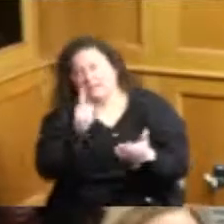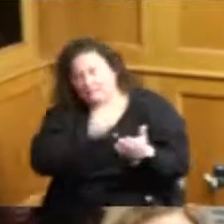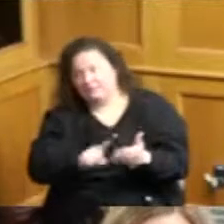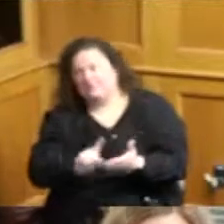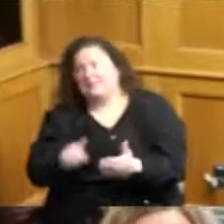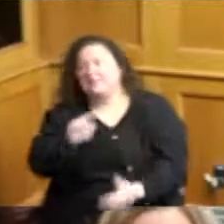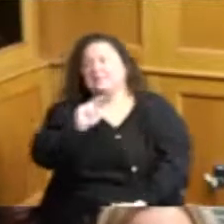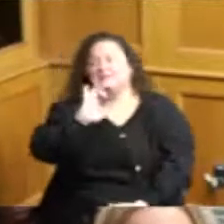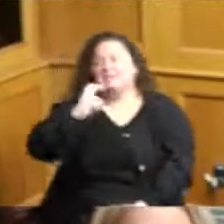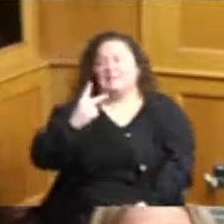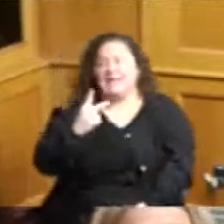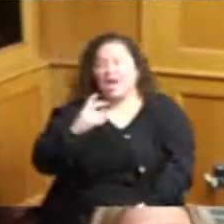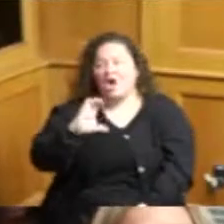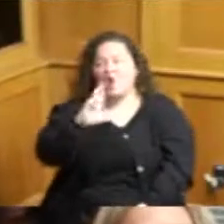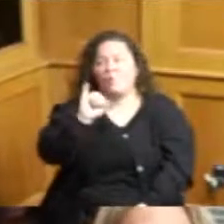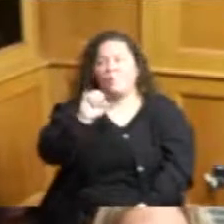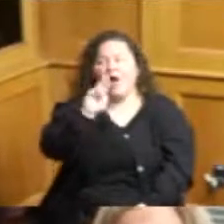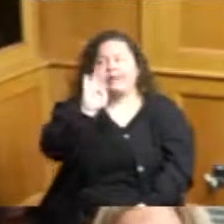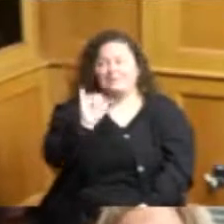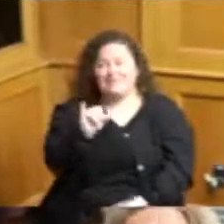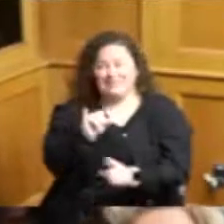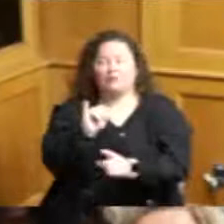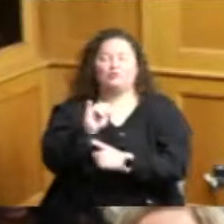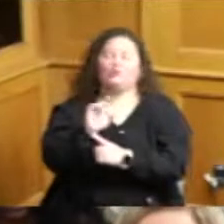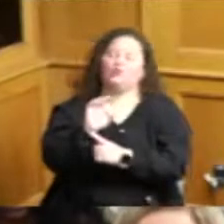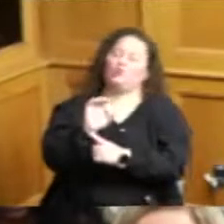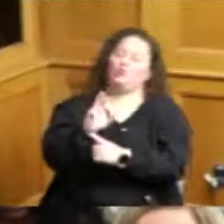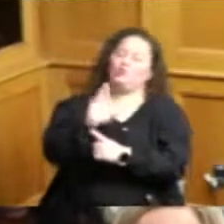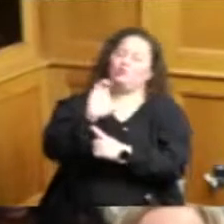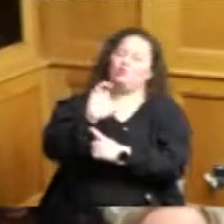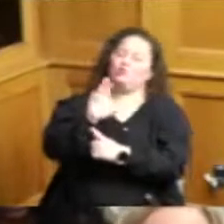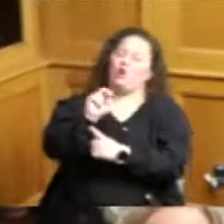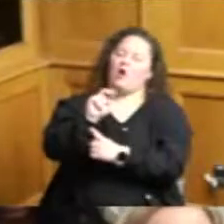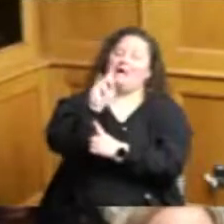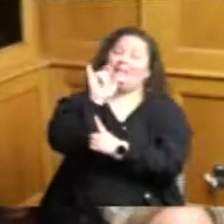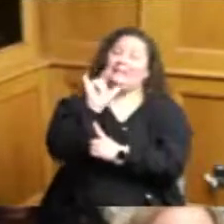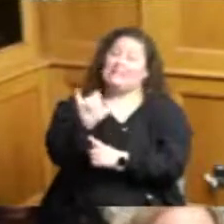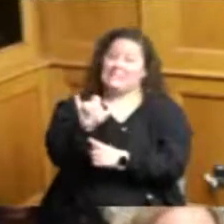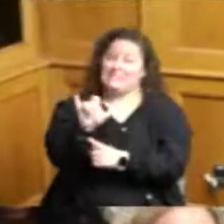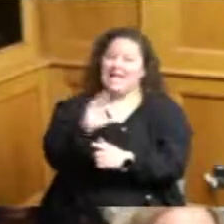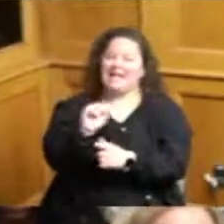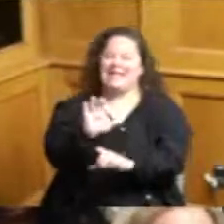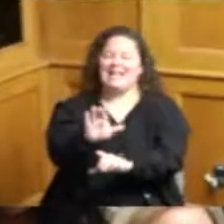the third the fourth week is about creating a safe and abundant water supply and obviously we